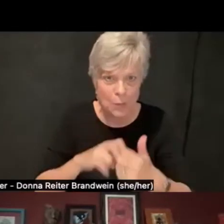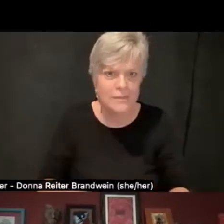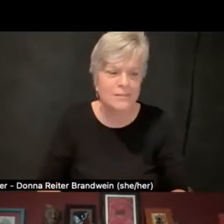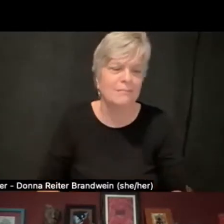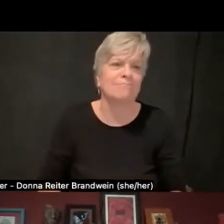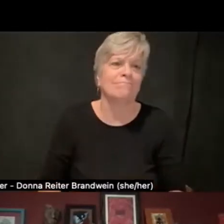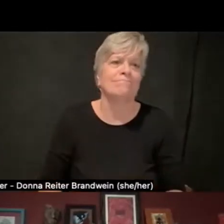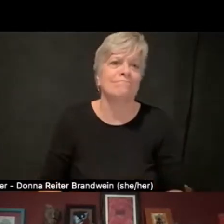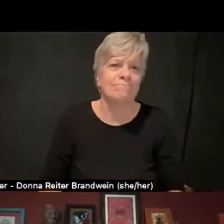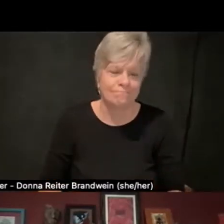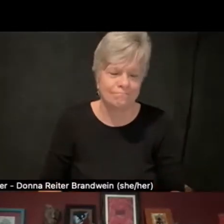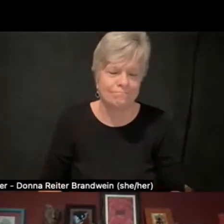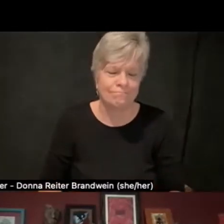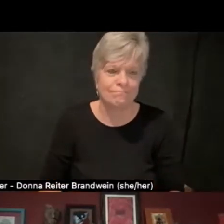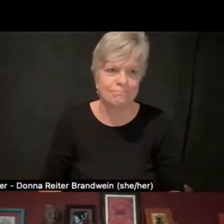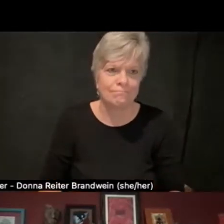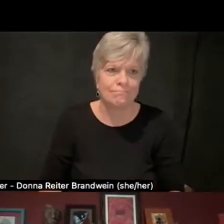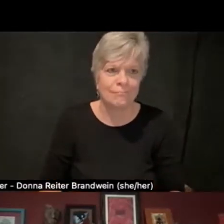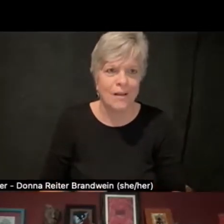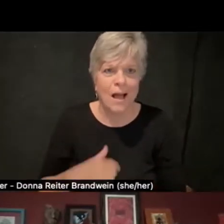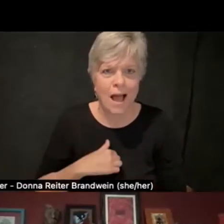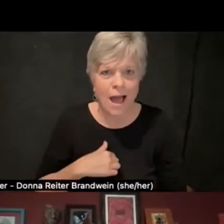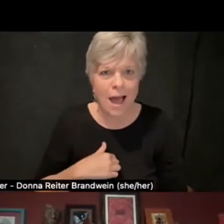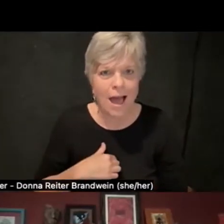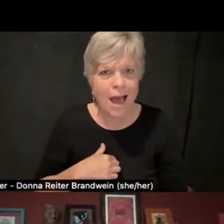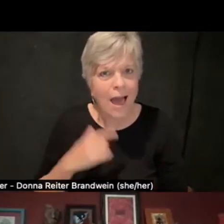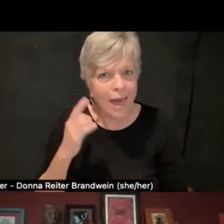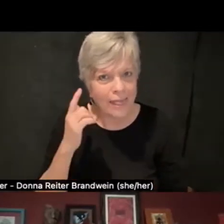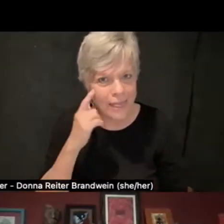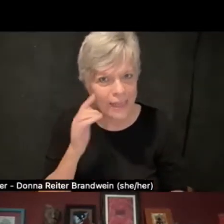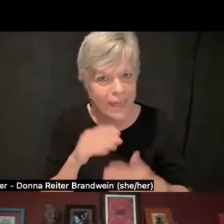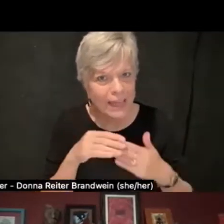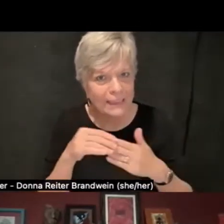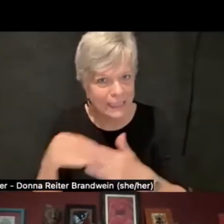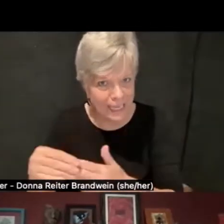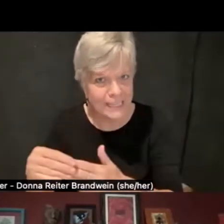And I think that leads into a point of,